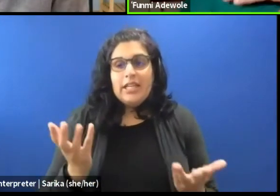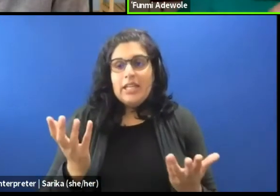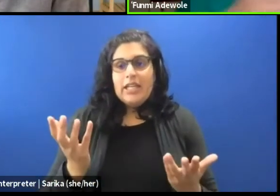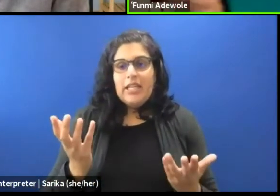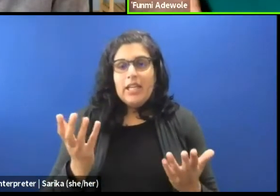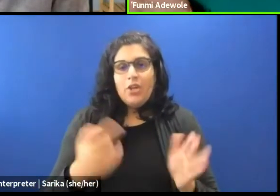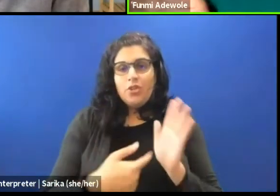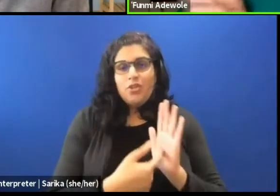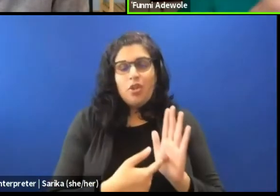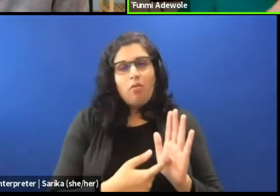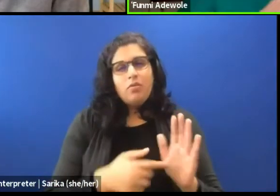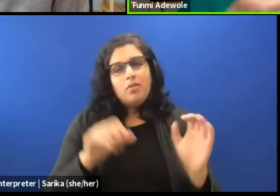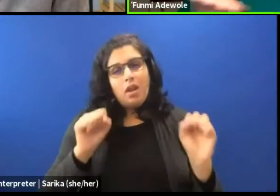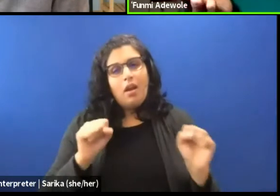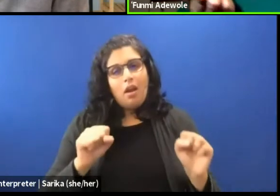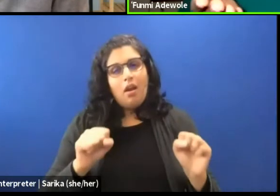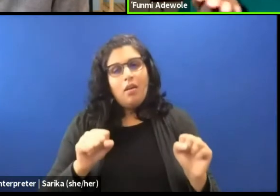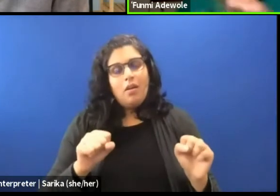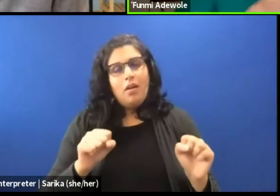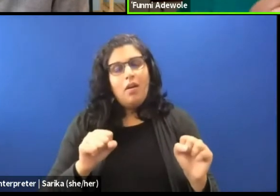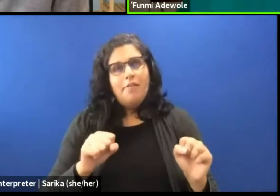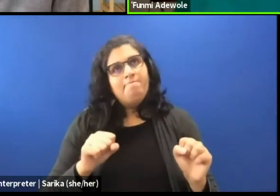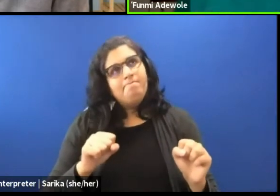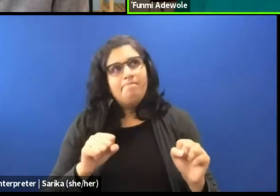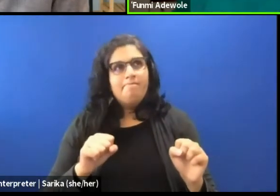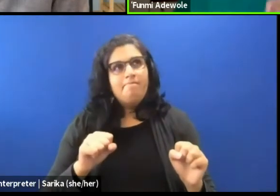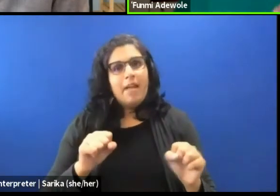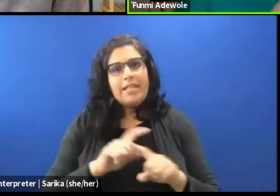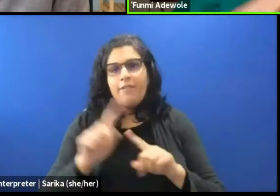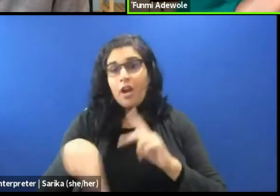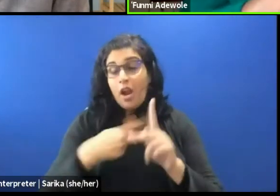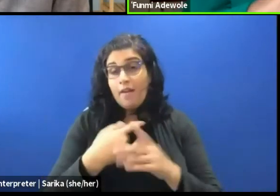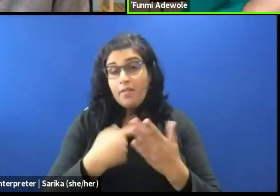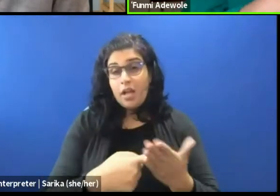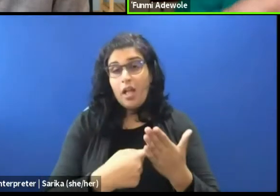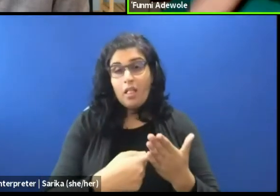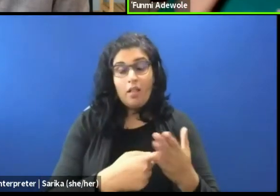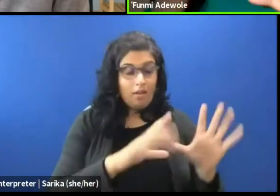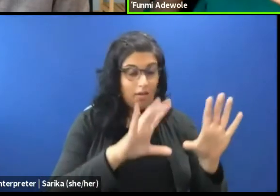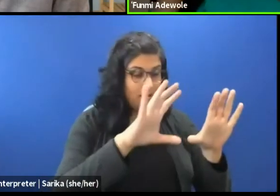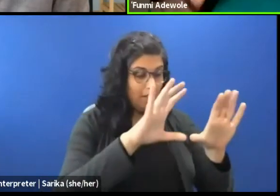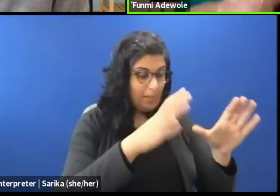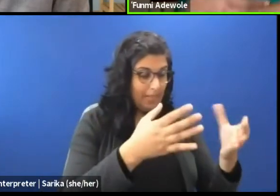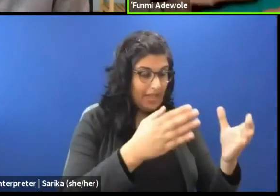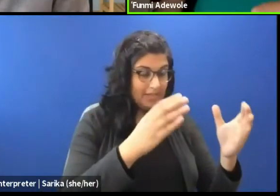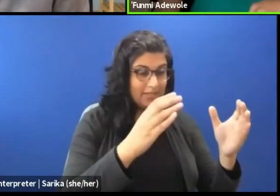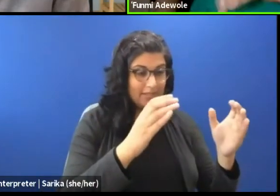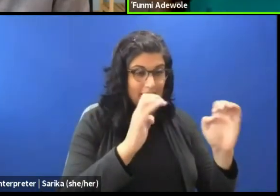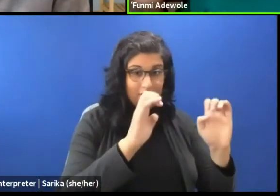of opening a different type of dialogue between places of education, places of media,